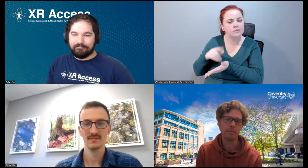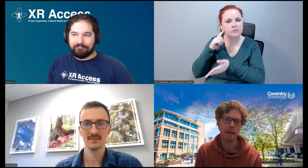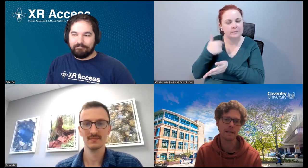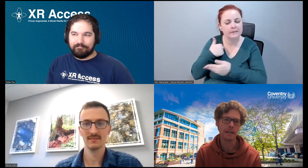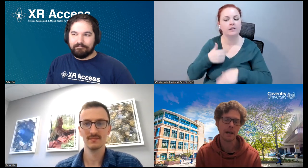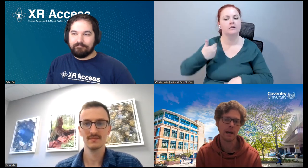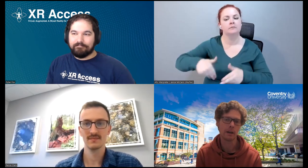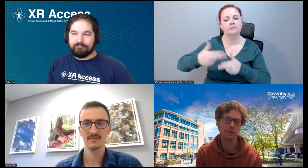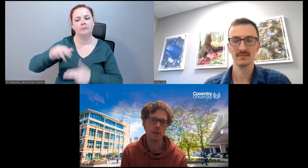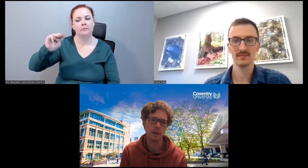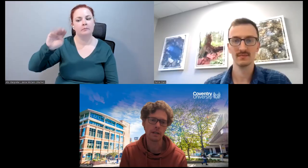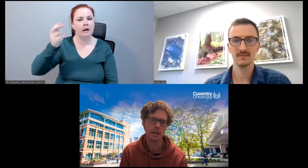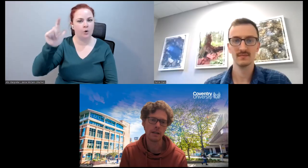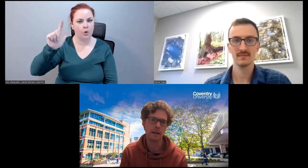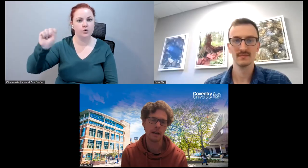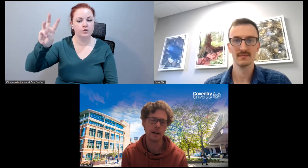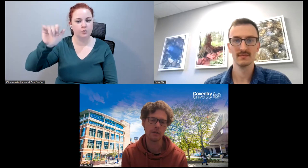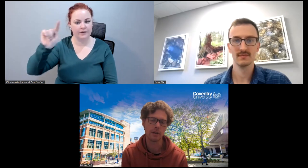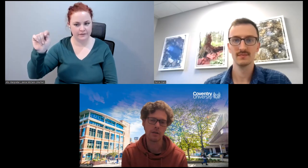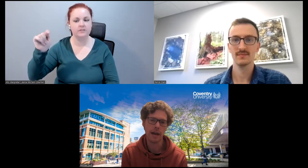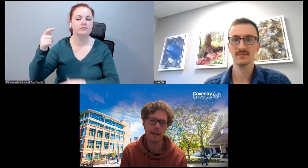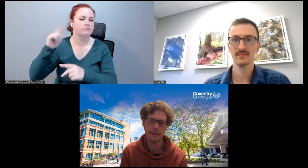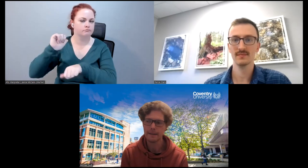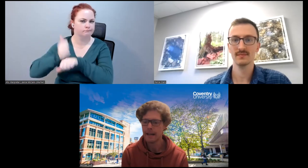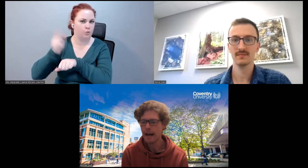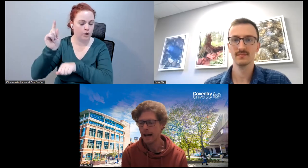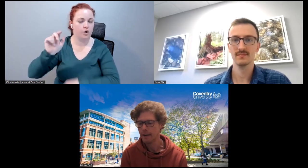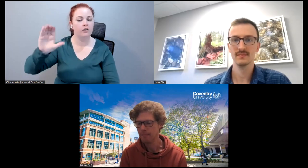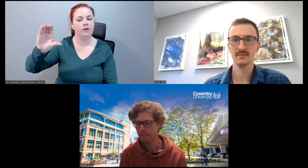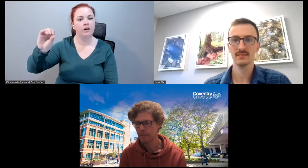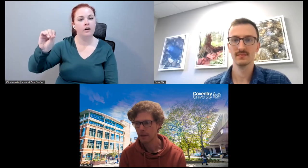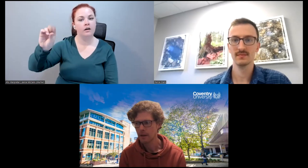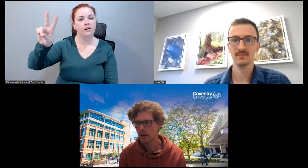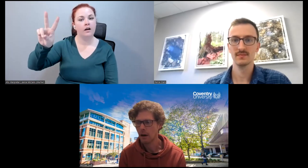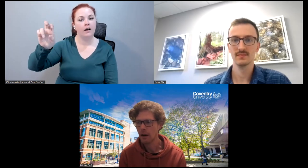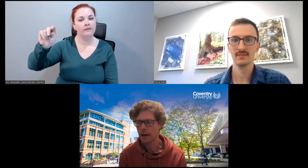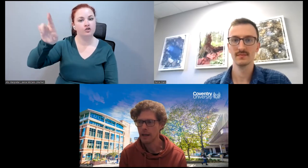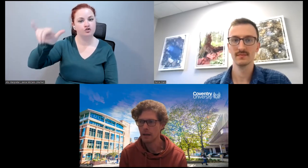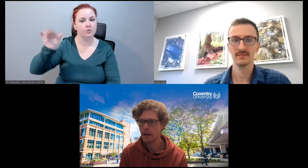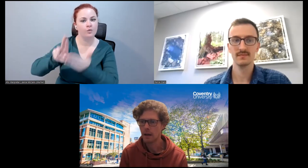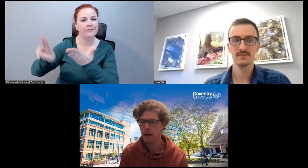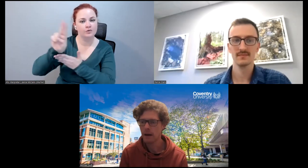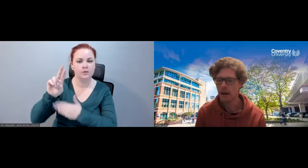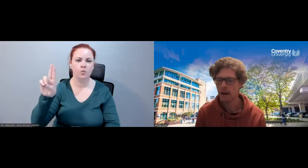based at Coventry University over in the U.K. I am a media